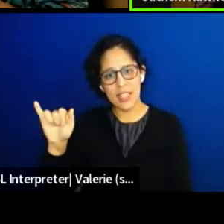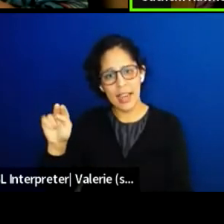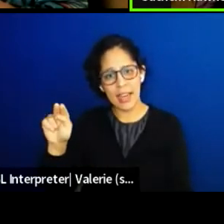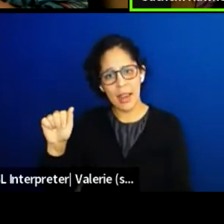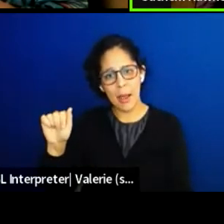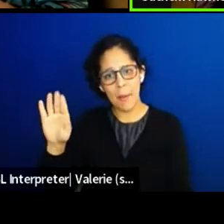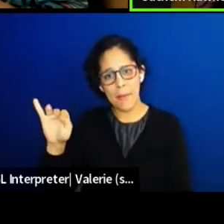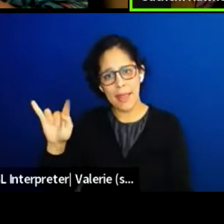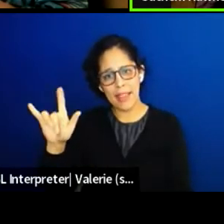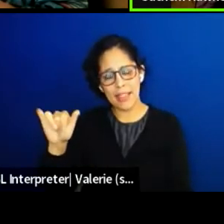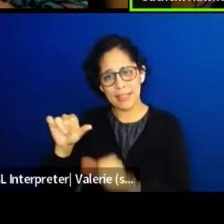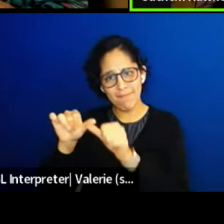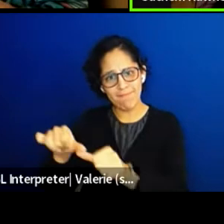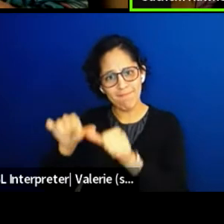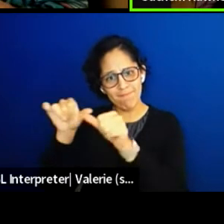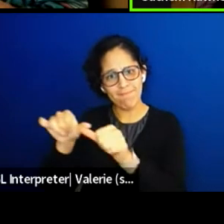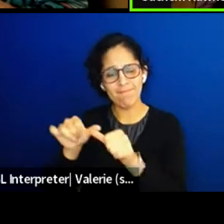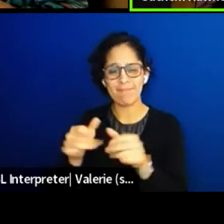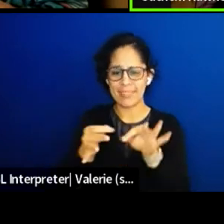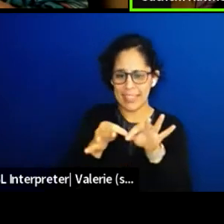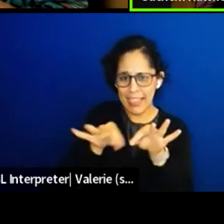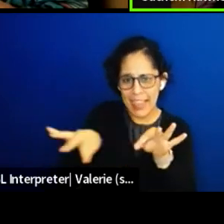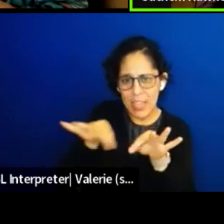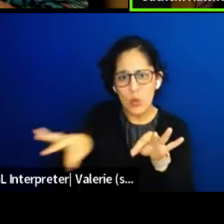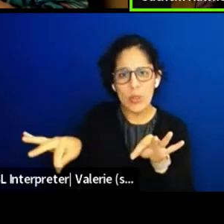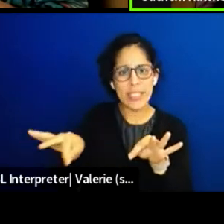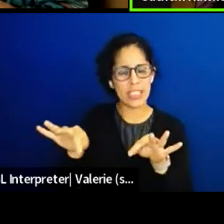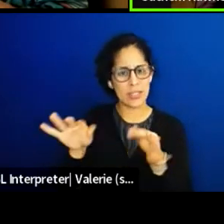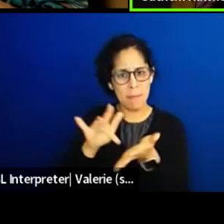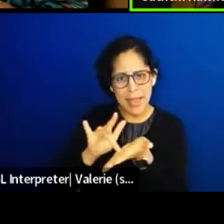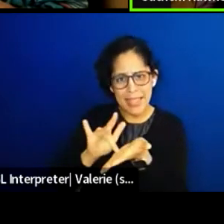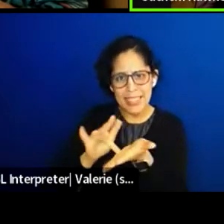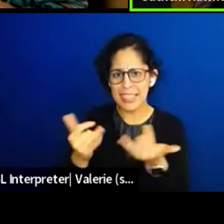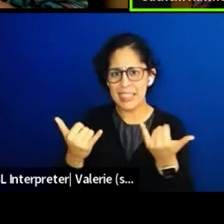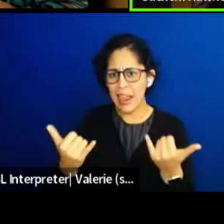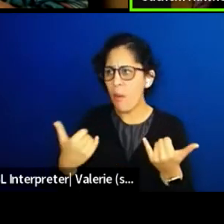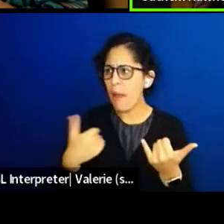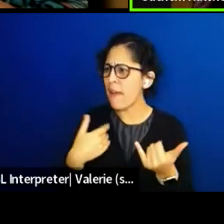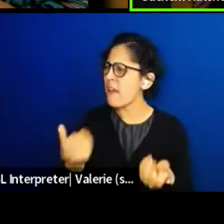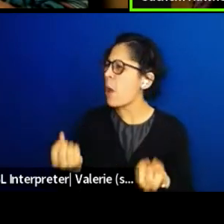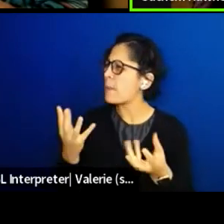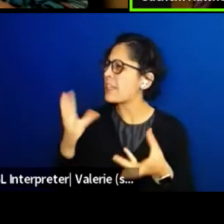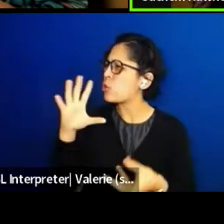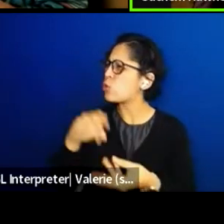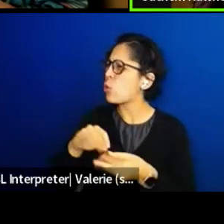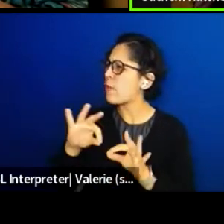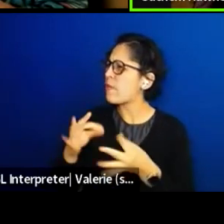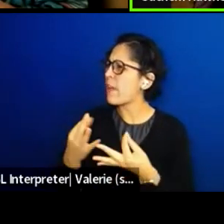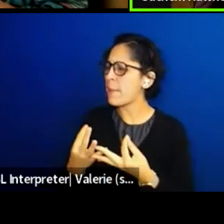And we have how many families are there now-- It's like 10? Like 10